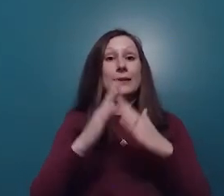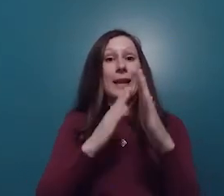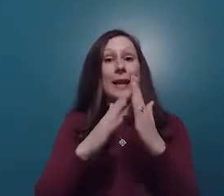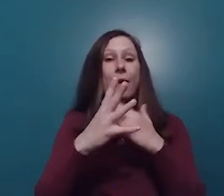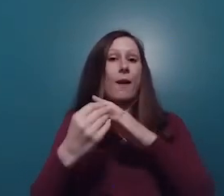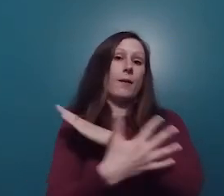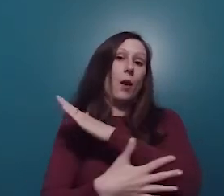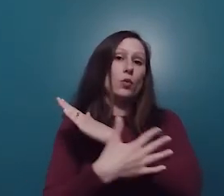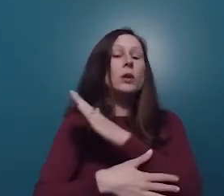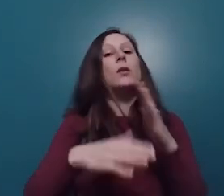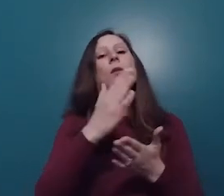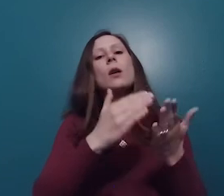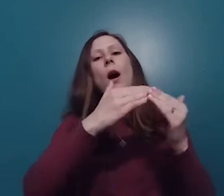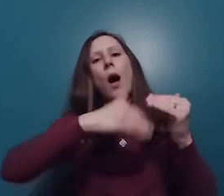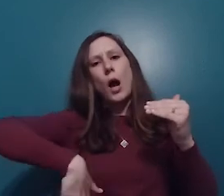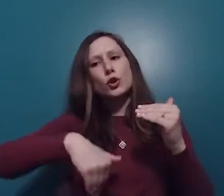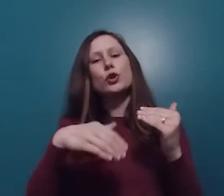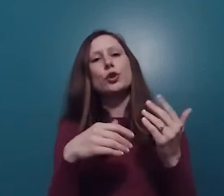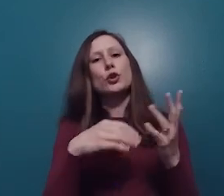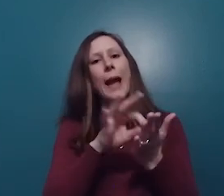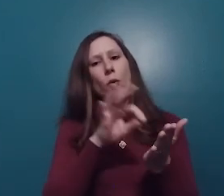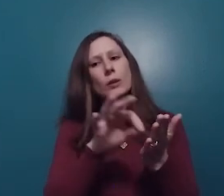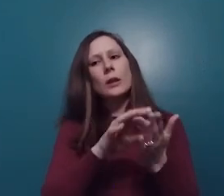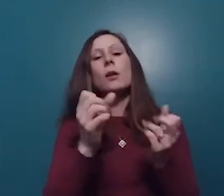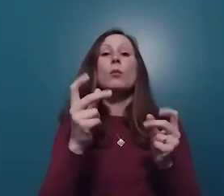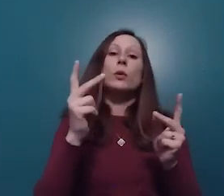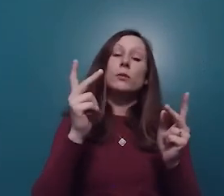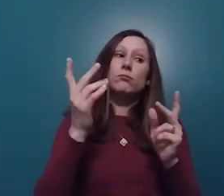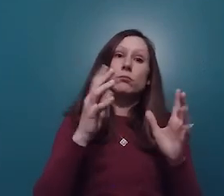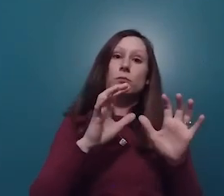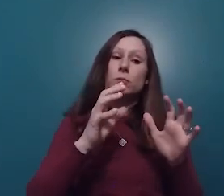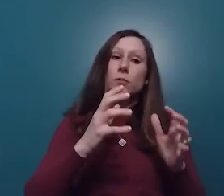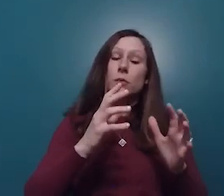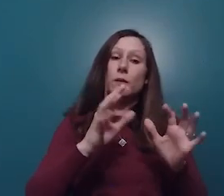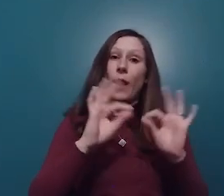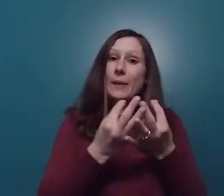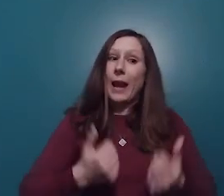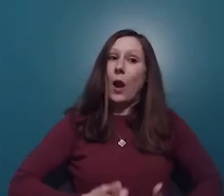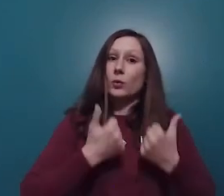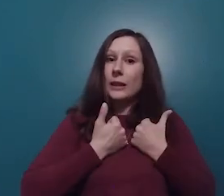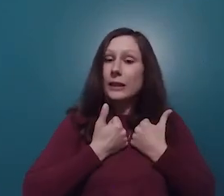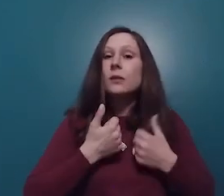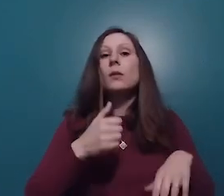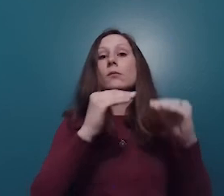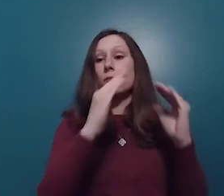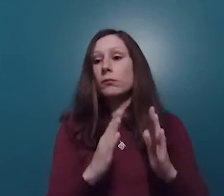city and county. Undercounted populations include low-income, rural communities, multi-family housing, communities of color,